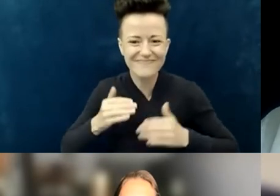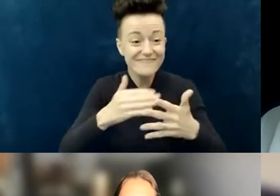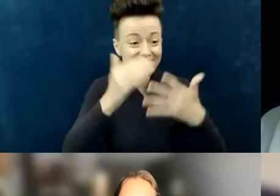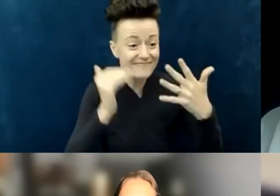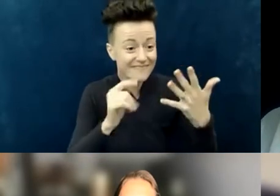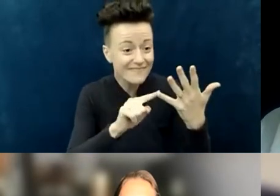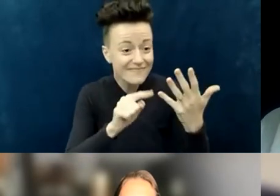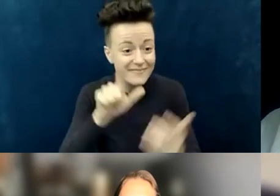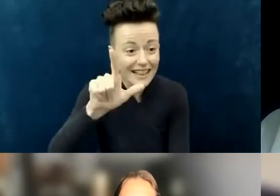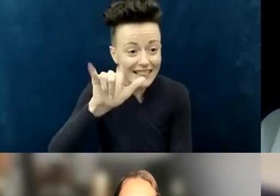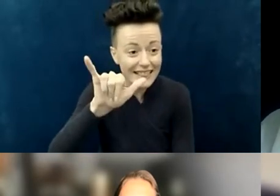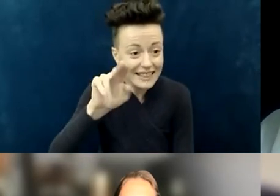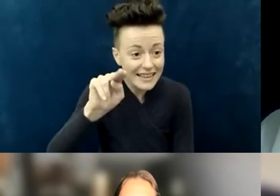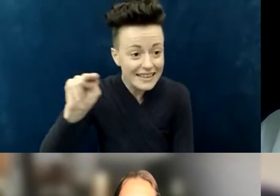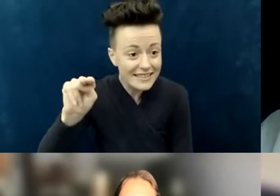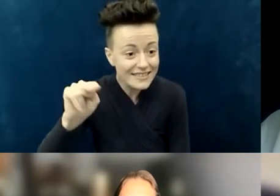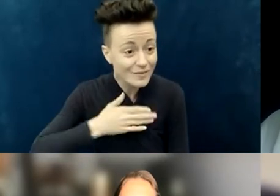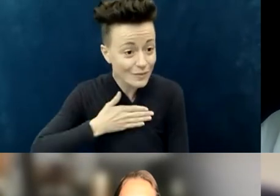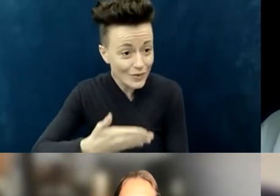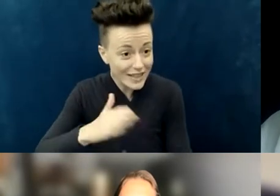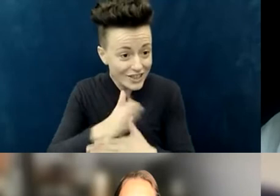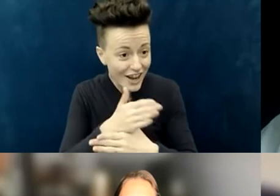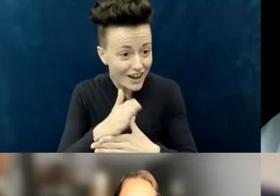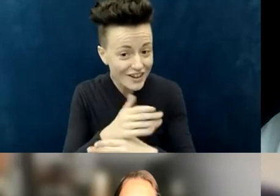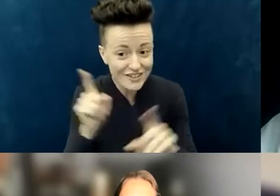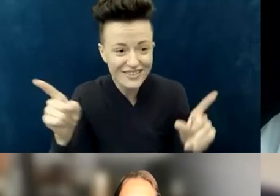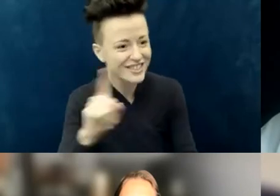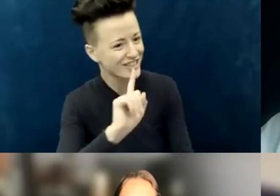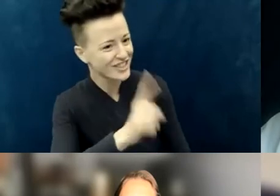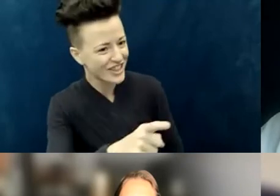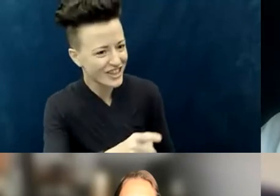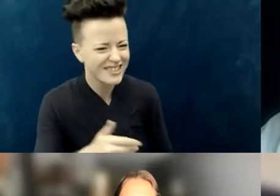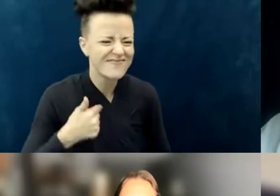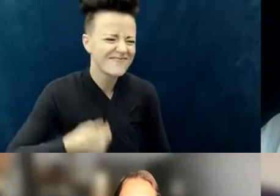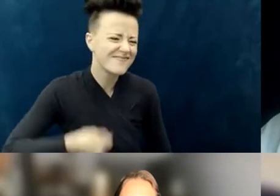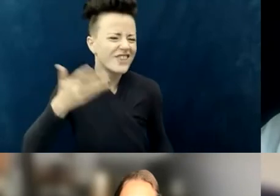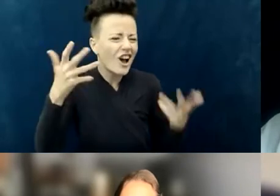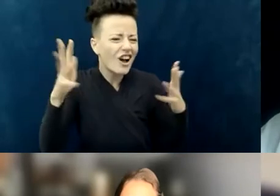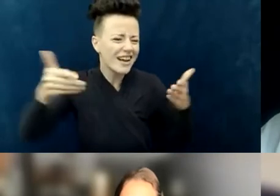next for us? Sure. I've introduced myself already, so I'll jump in.